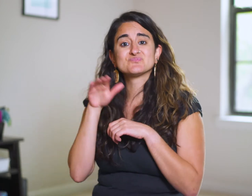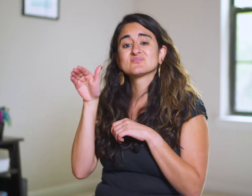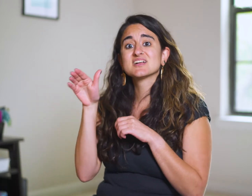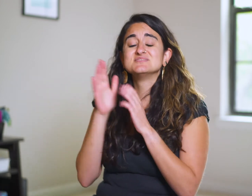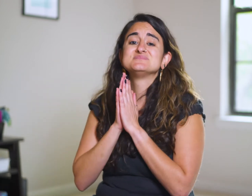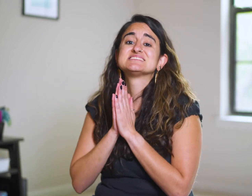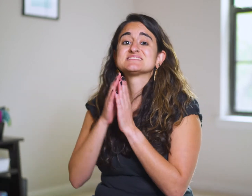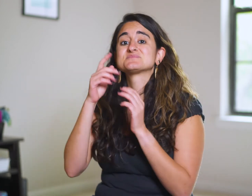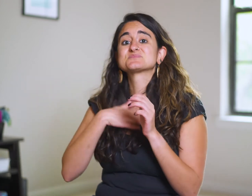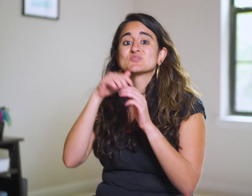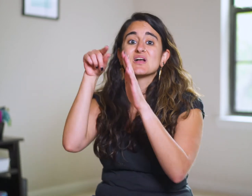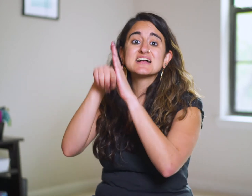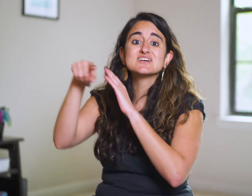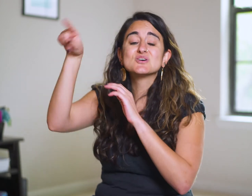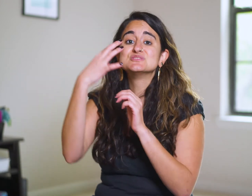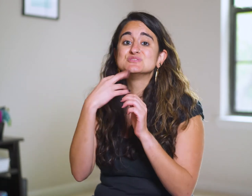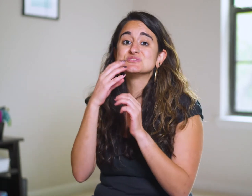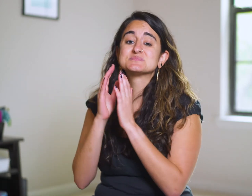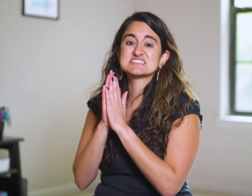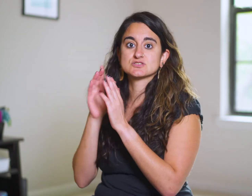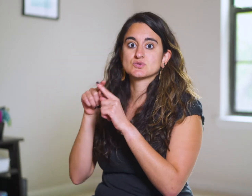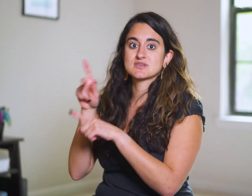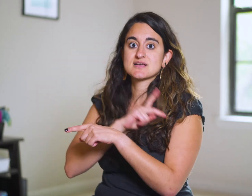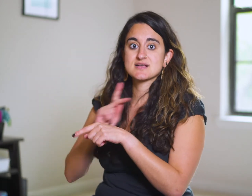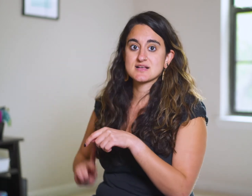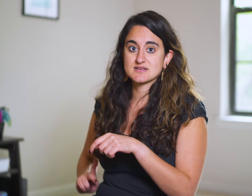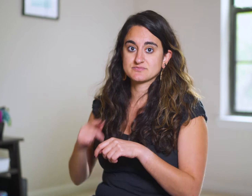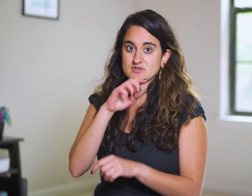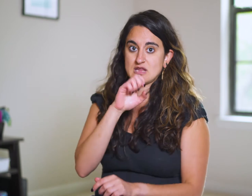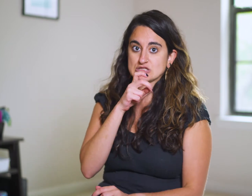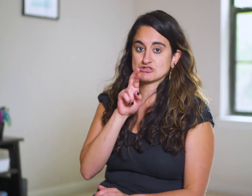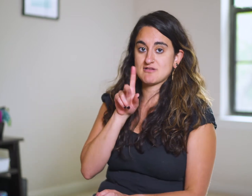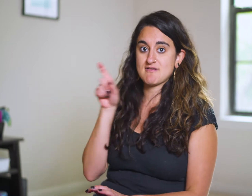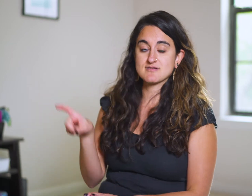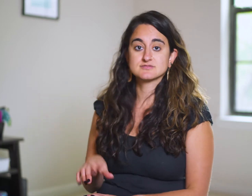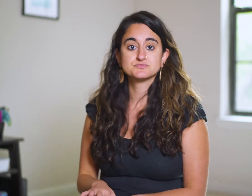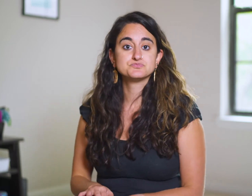Esther begs the king to reverse the edict,